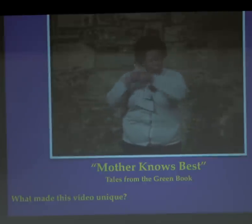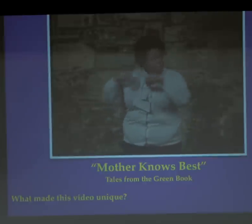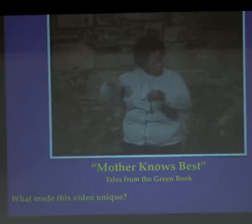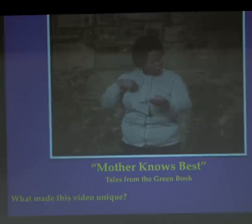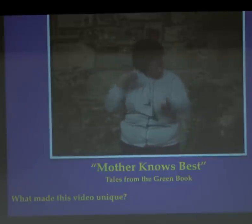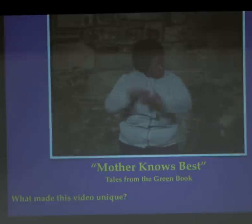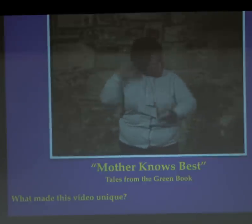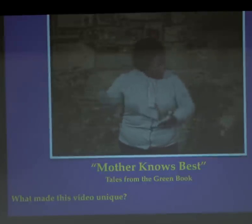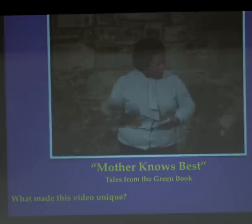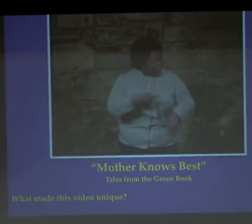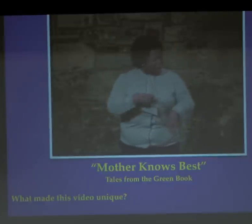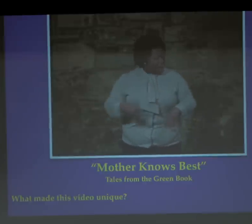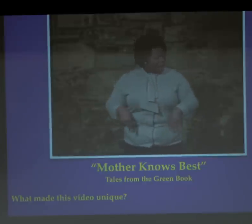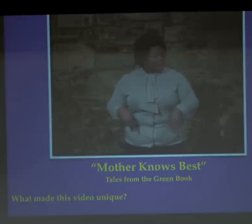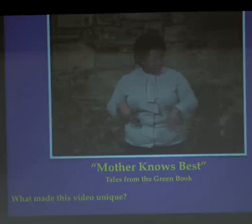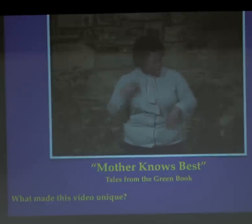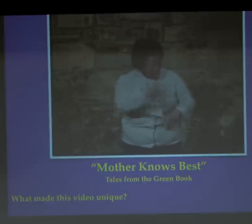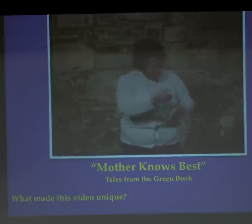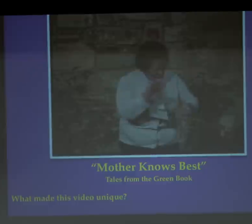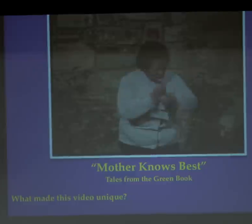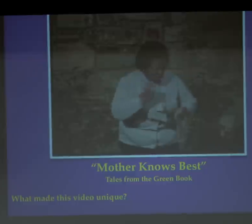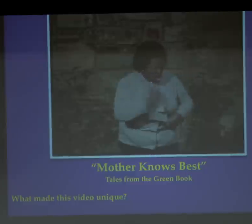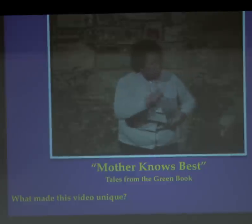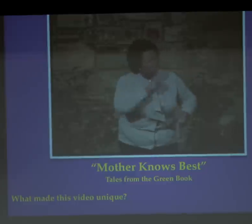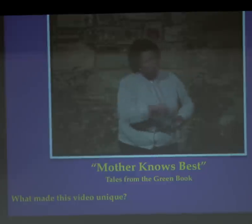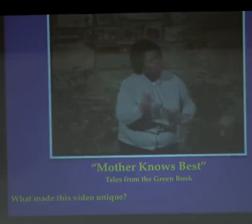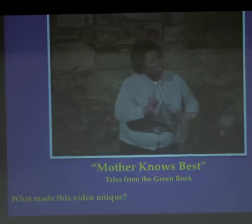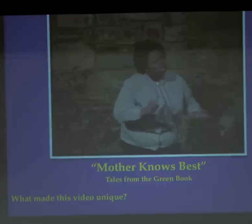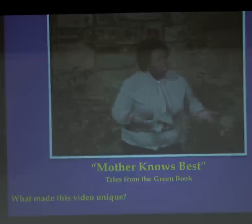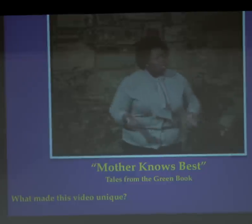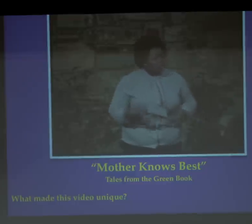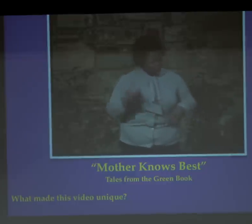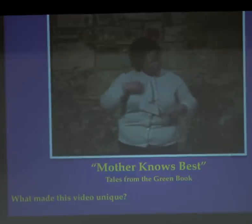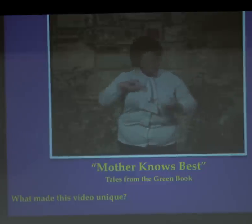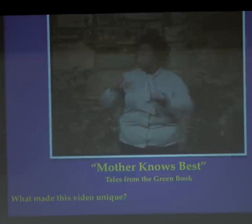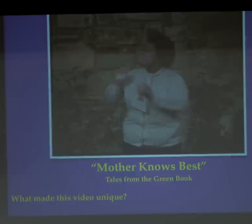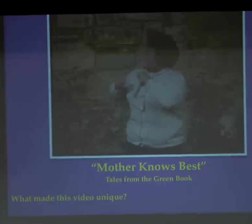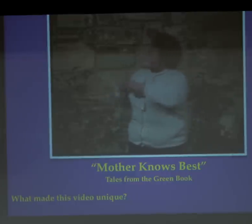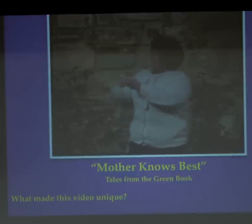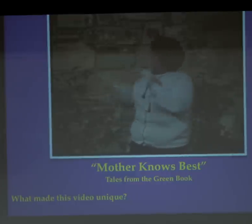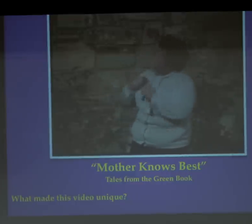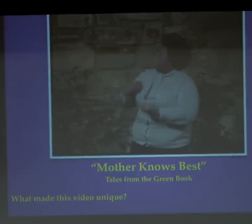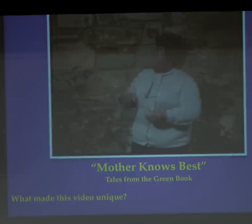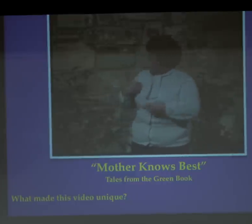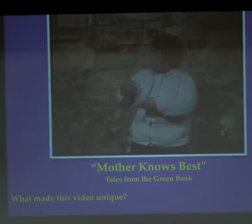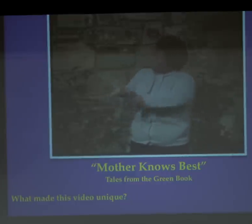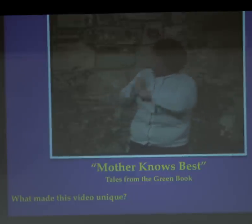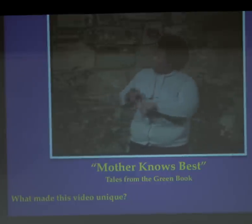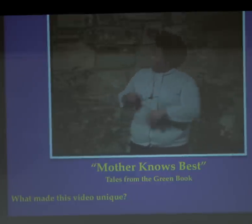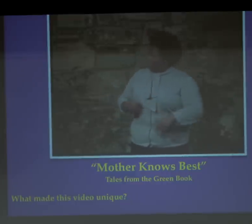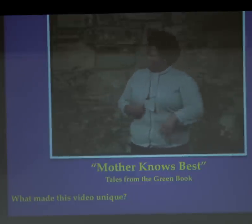I said, "Honestly there's nothing there. If you needed a bra, I would have gone to the store and gotten one for you. Where did you get that from?"